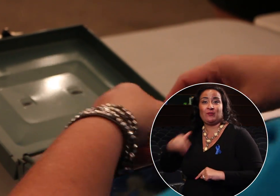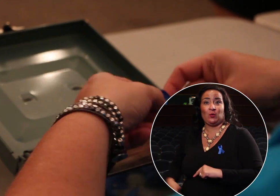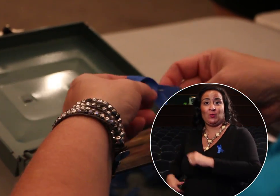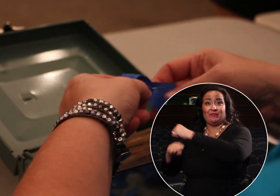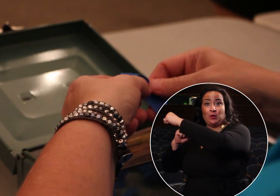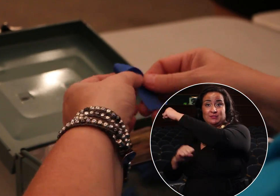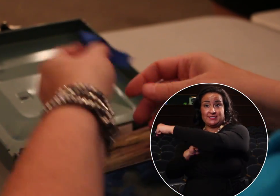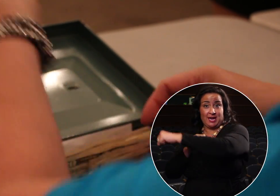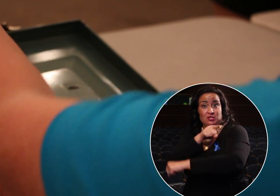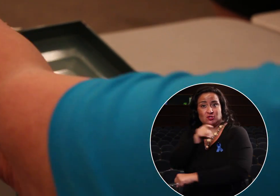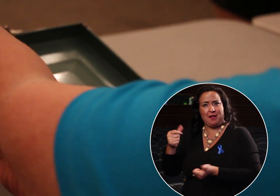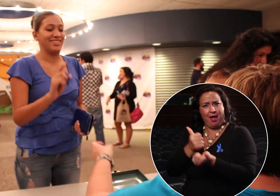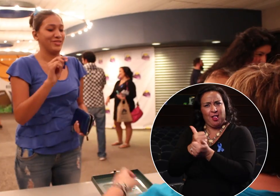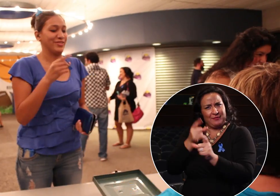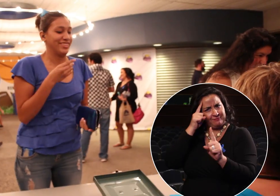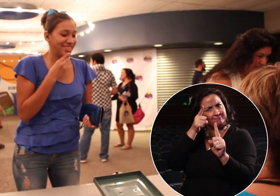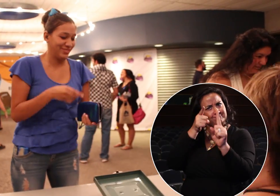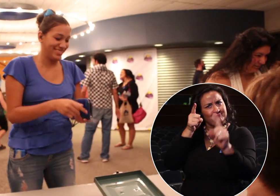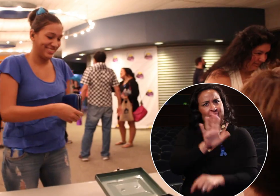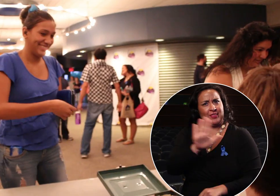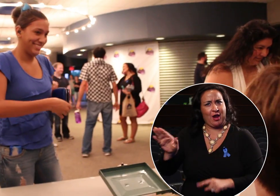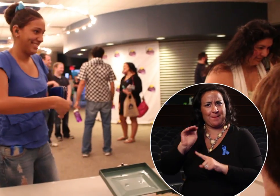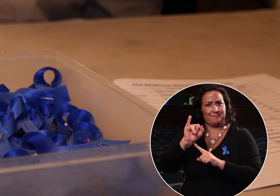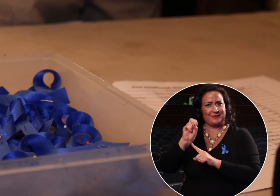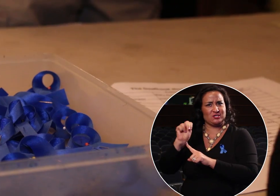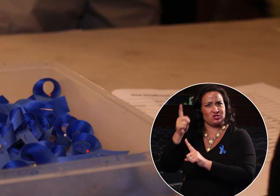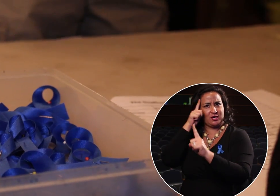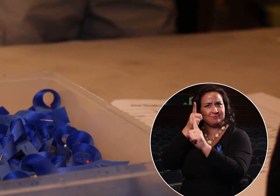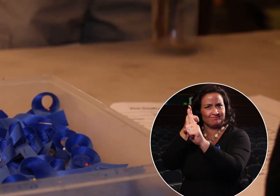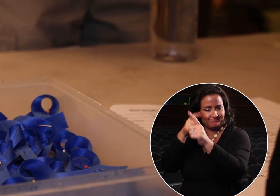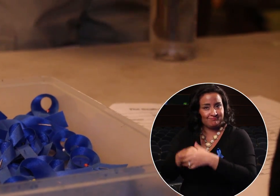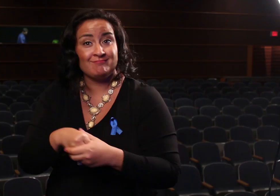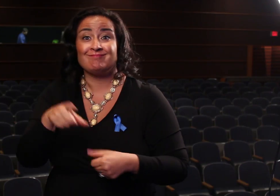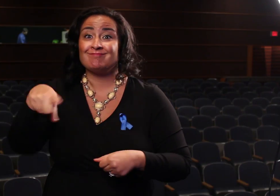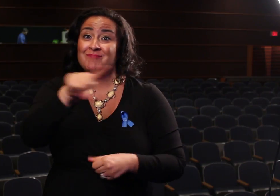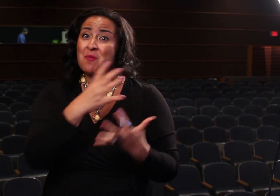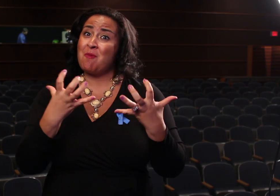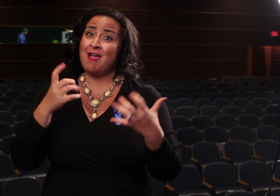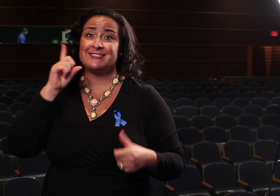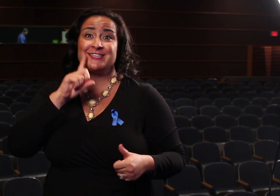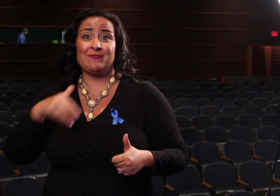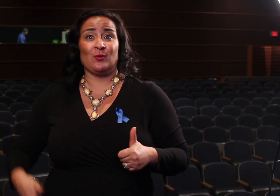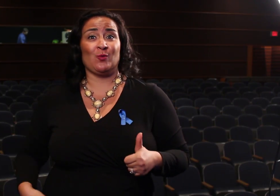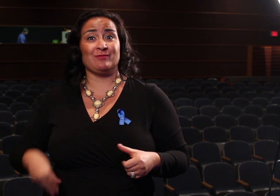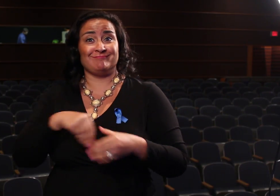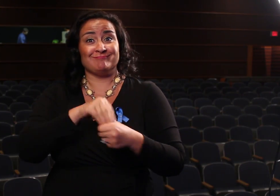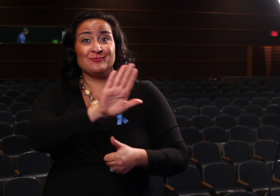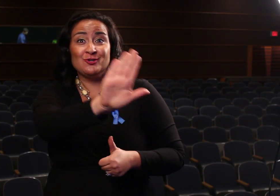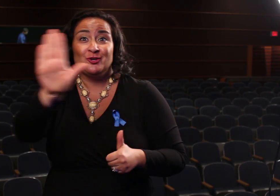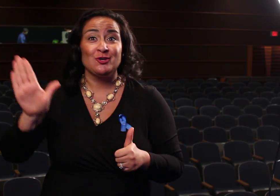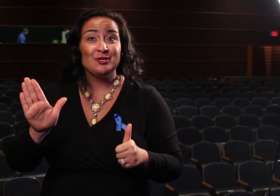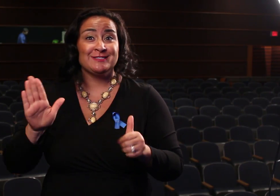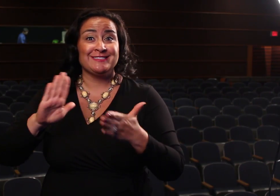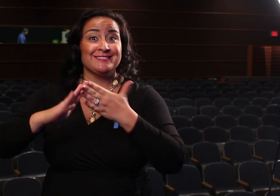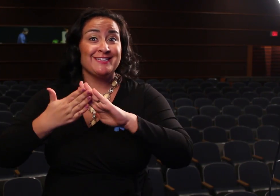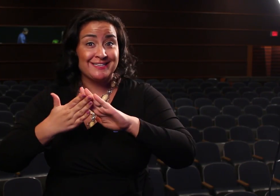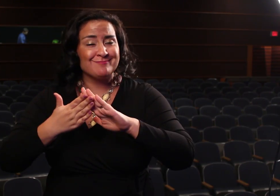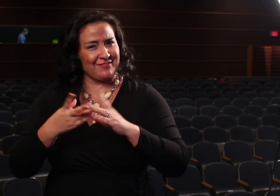and the Deafhood Foundation to further their missions. If you or your organization want to host a show in your city visit: